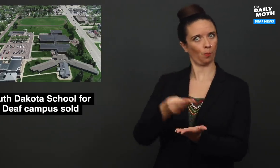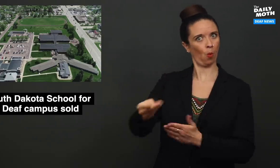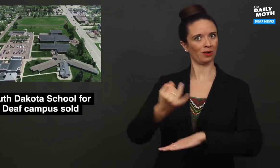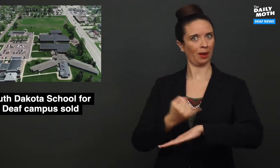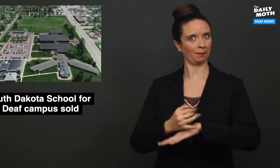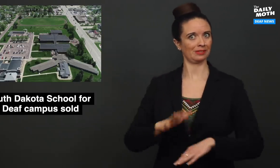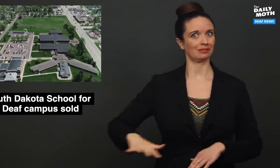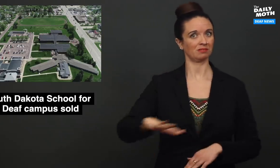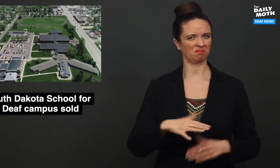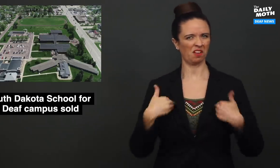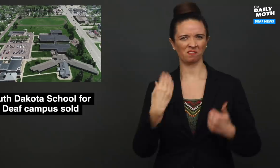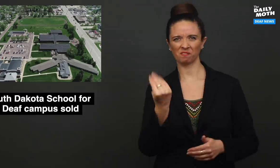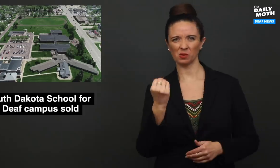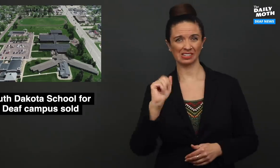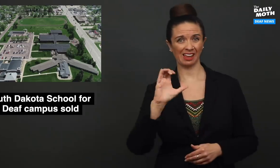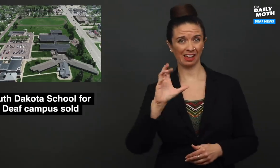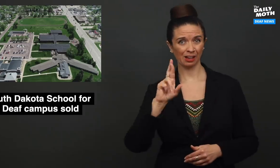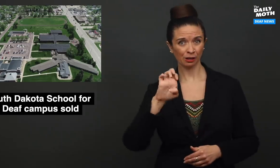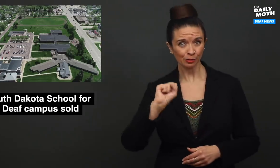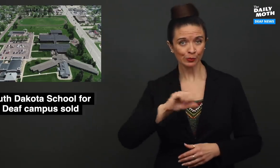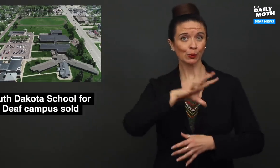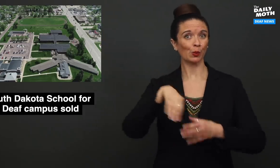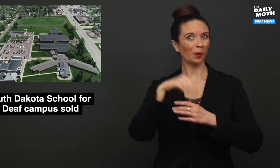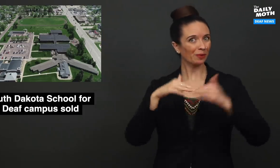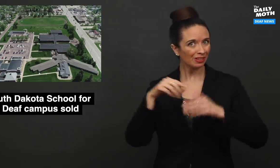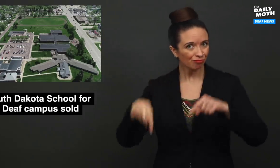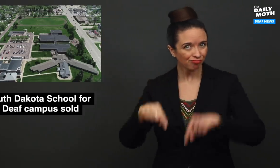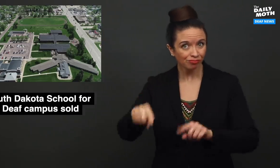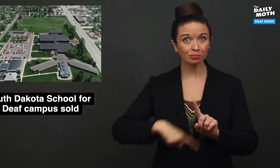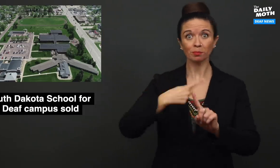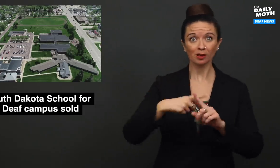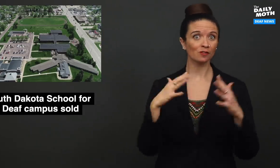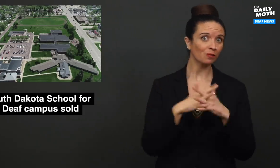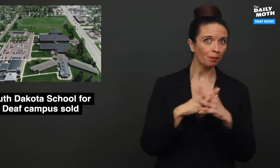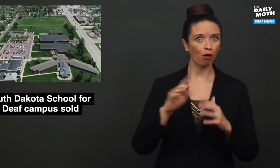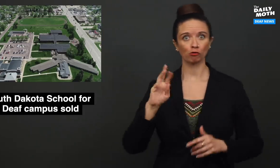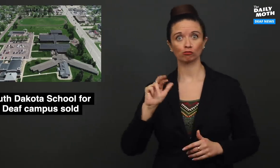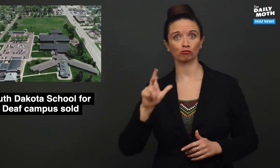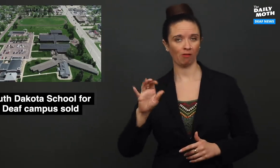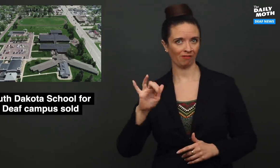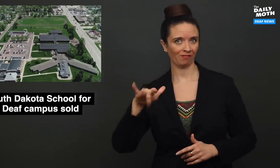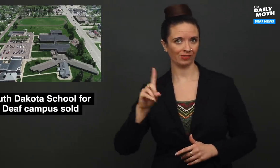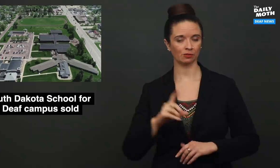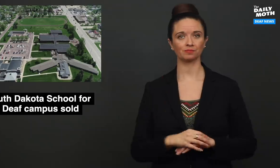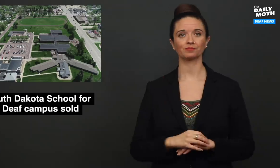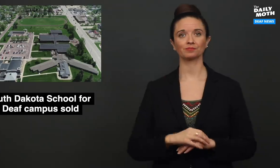bought the campus, which has 14 acres including the buildings and the football and track field.